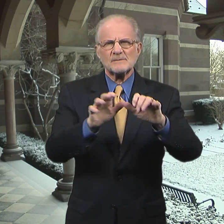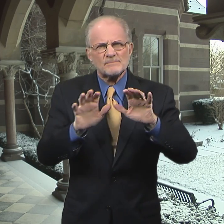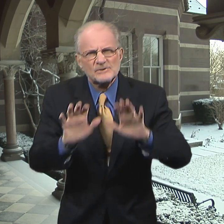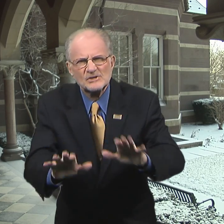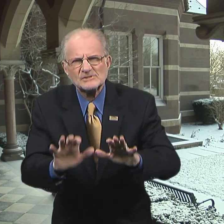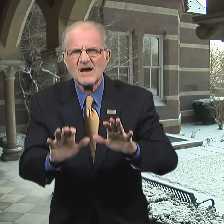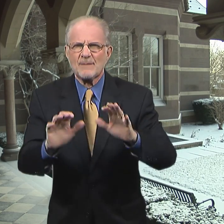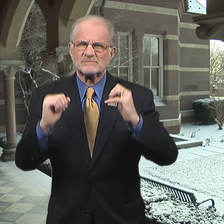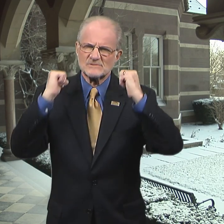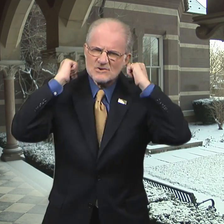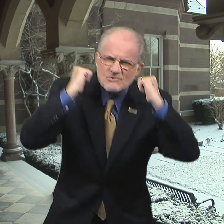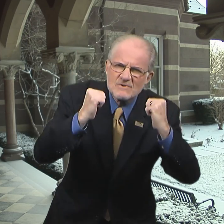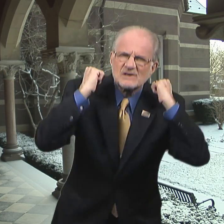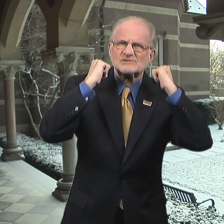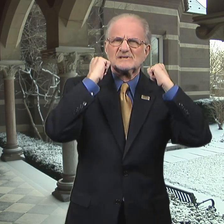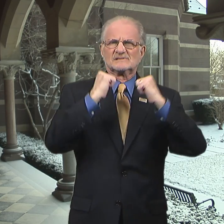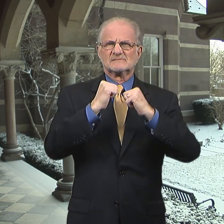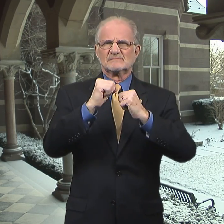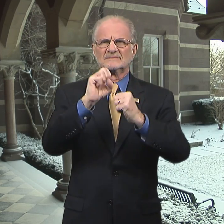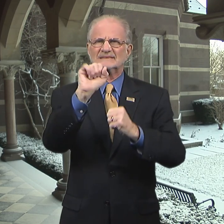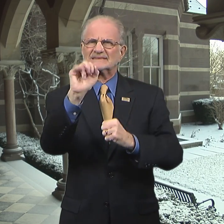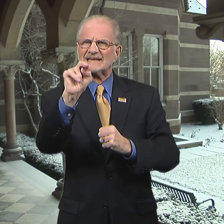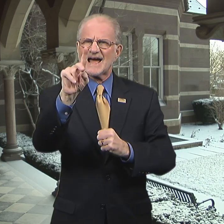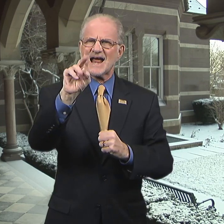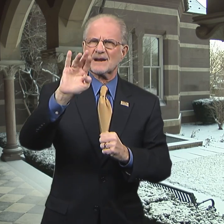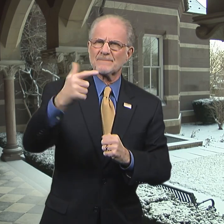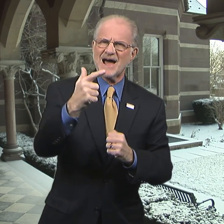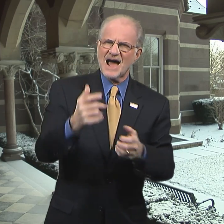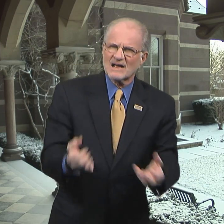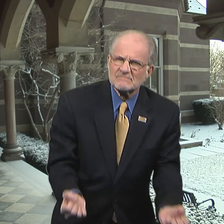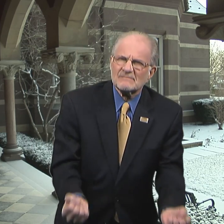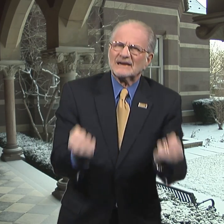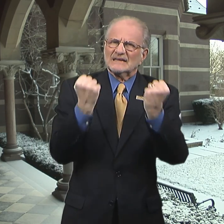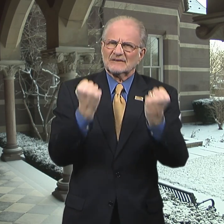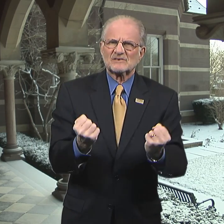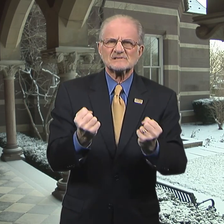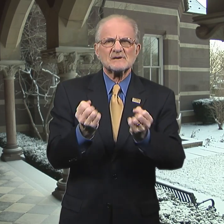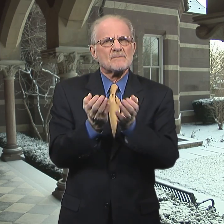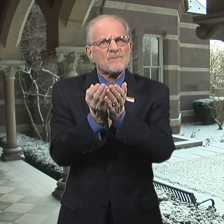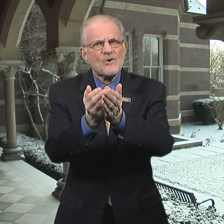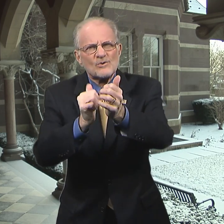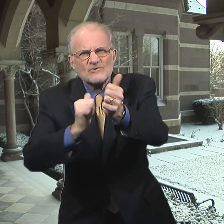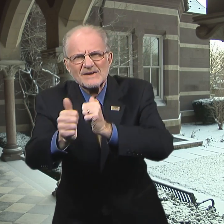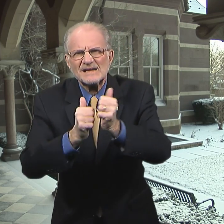push-ups, crunches, sandbag lifts, boat races,